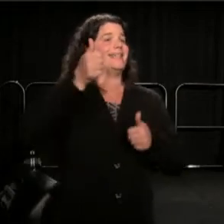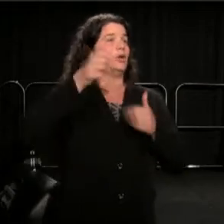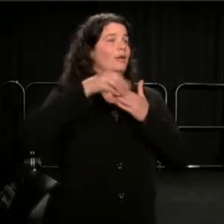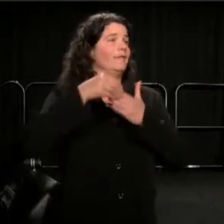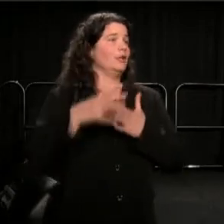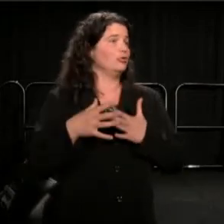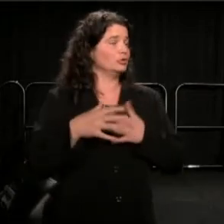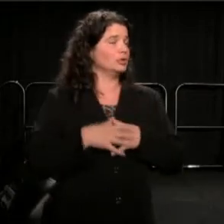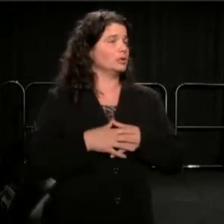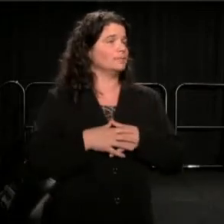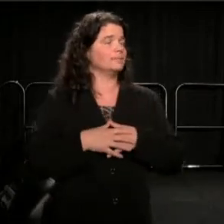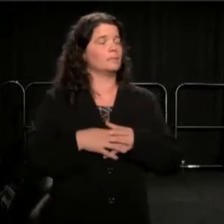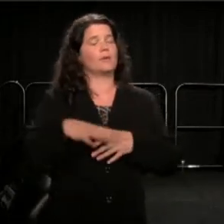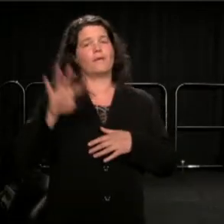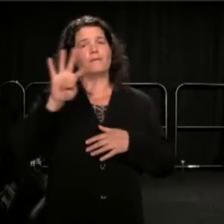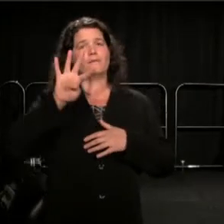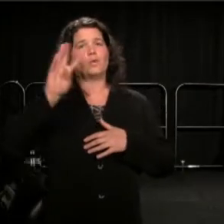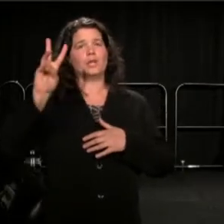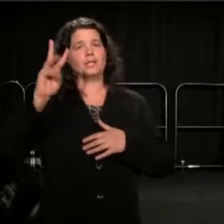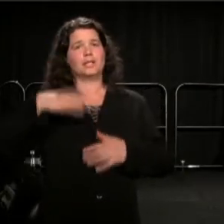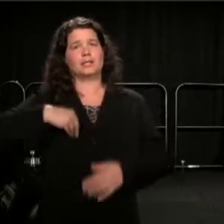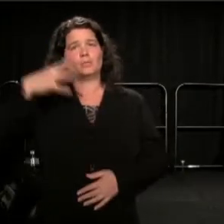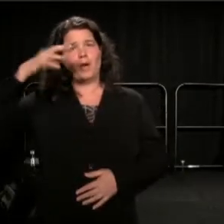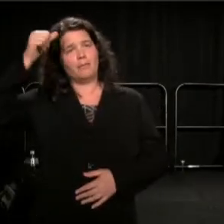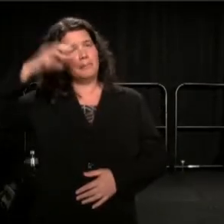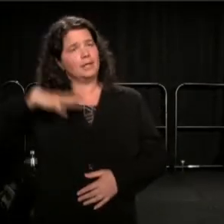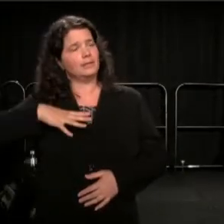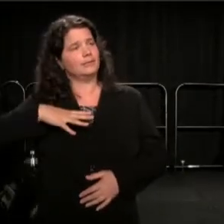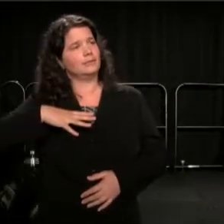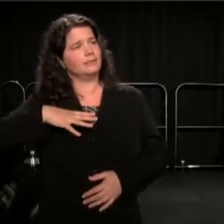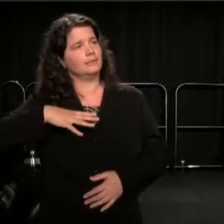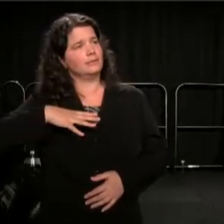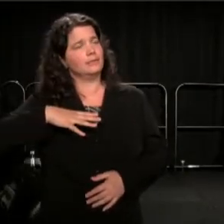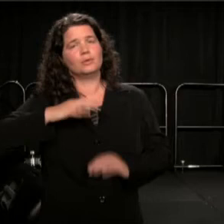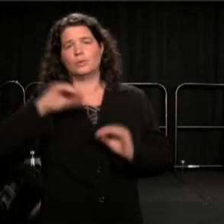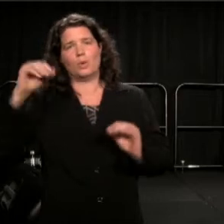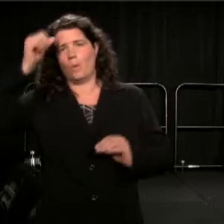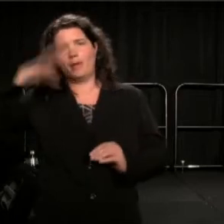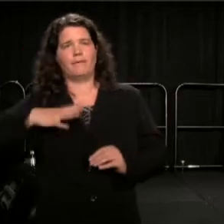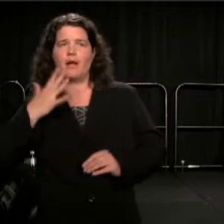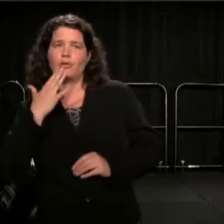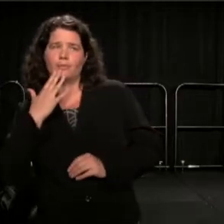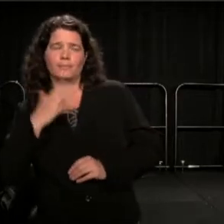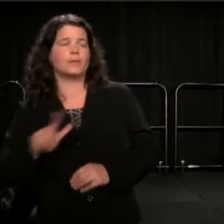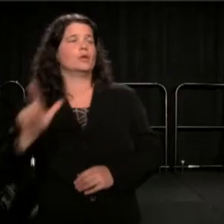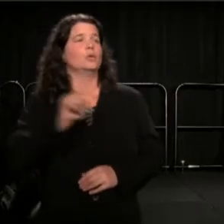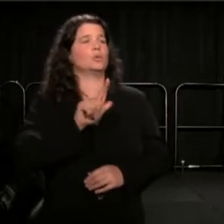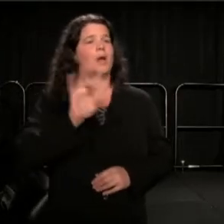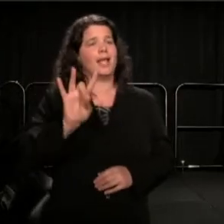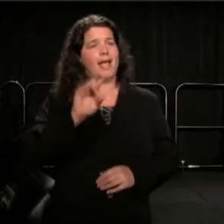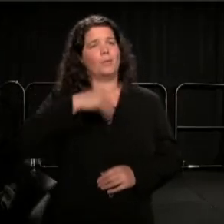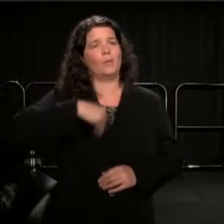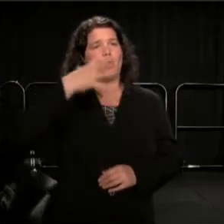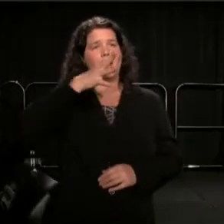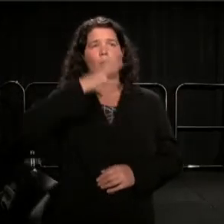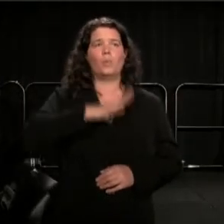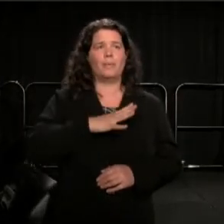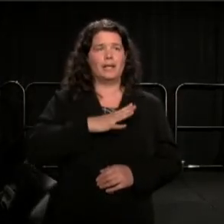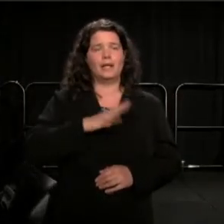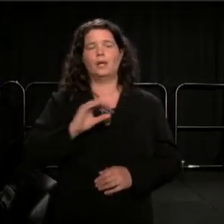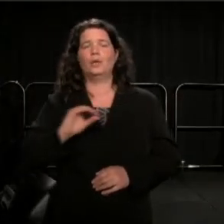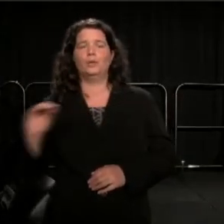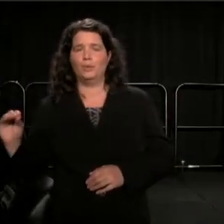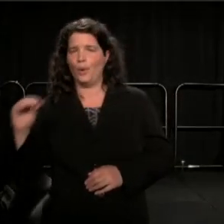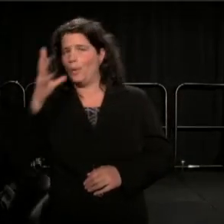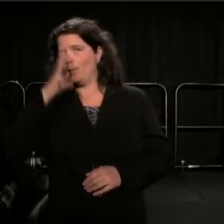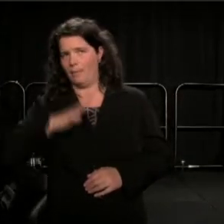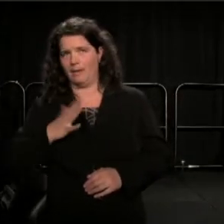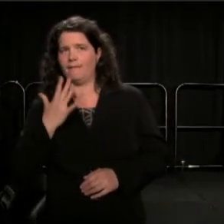46 white men, no men of color, 28 white women, no women of color.